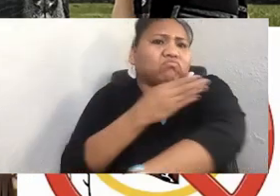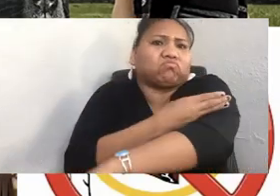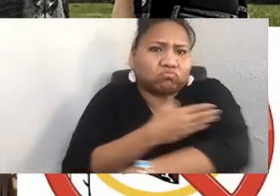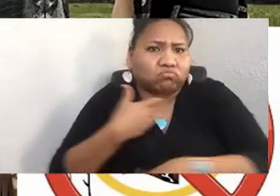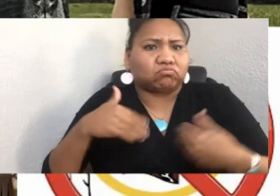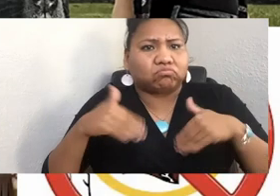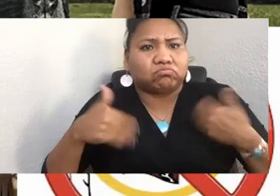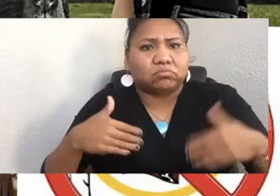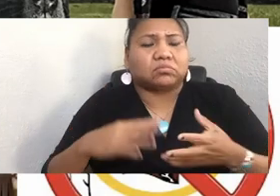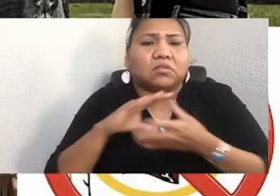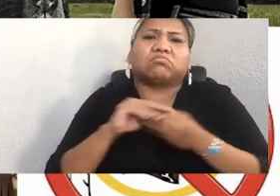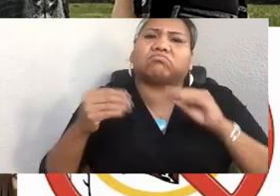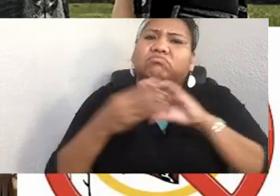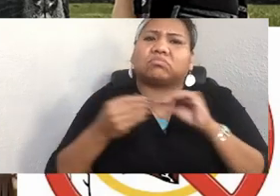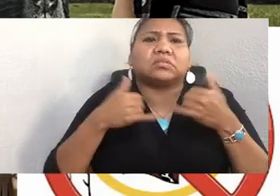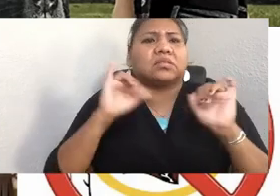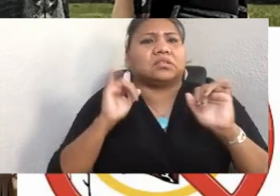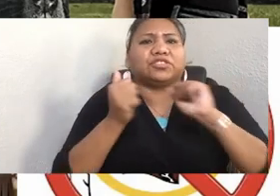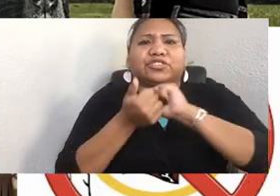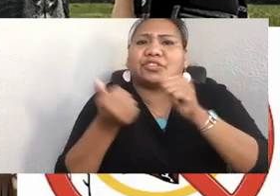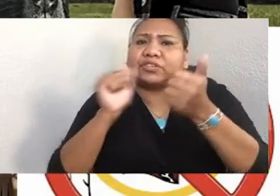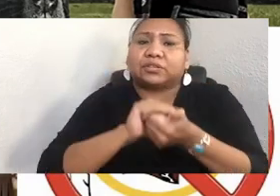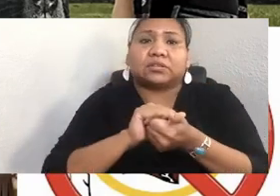Our children and all children, for that matter,